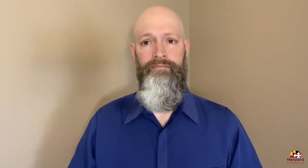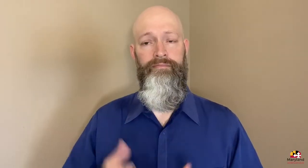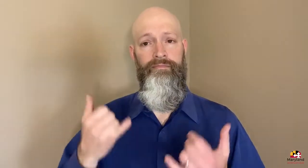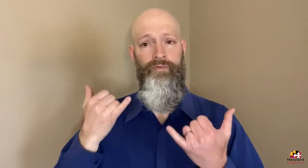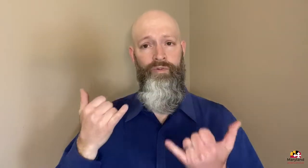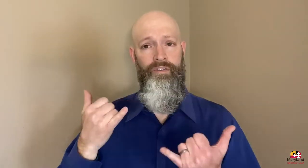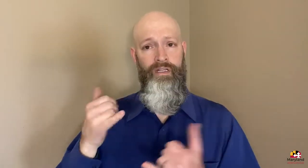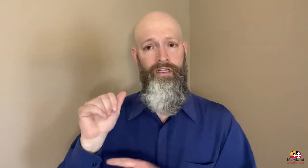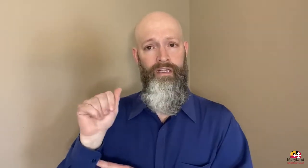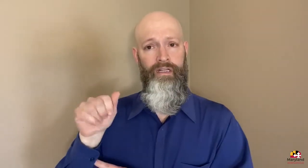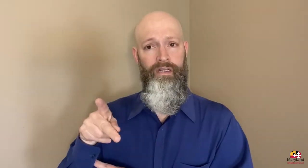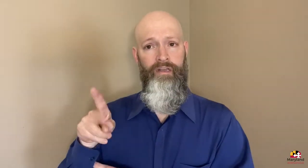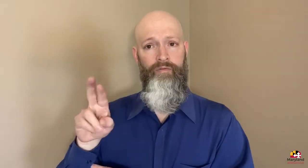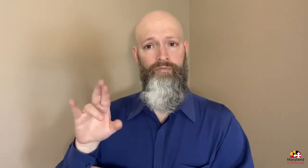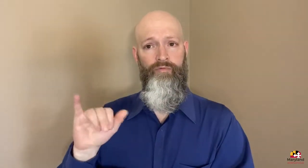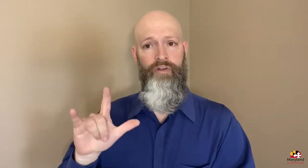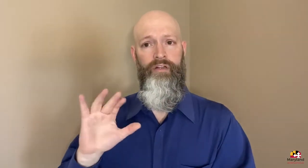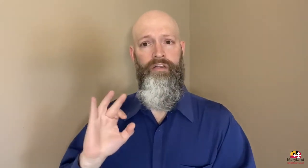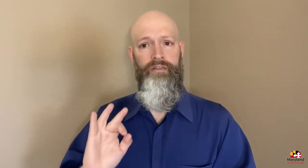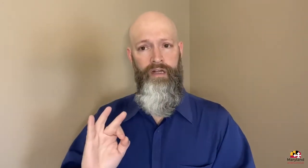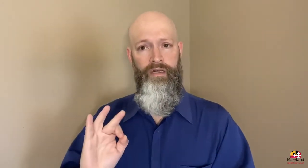Today is April 9, 2020.